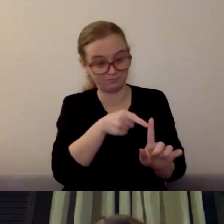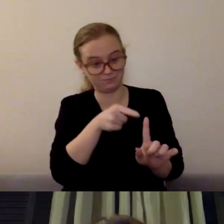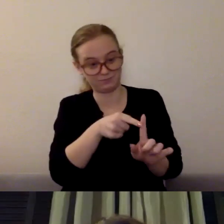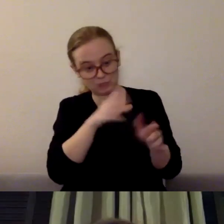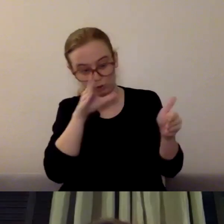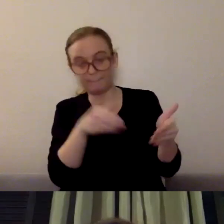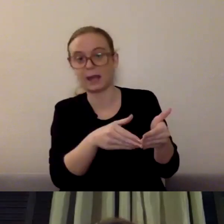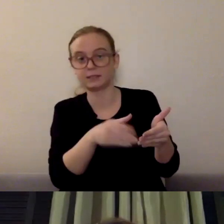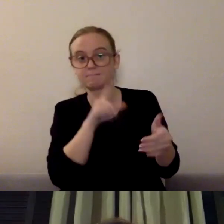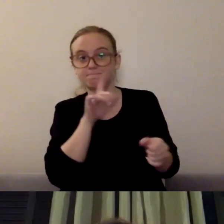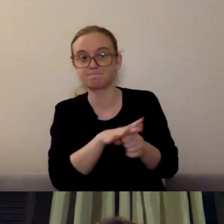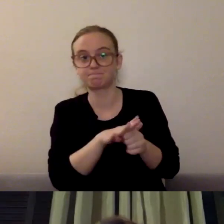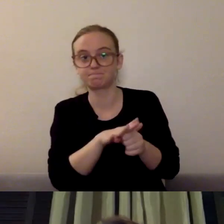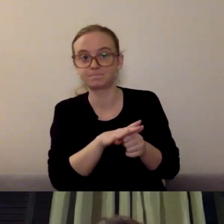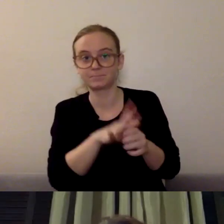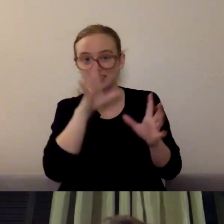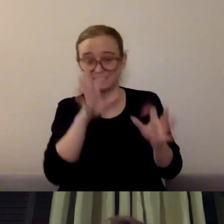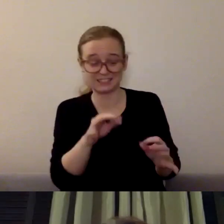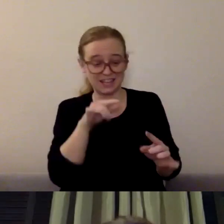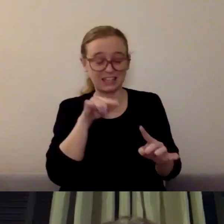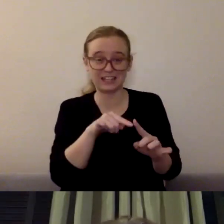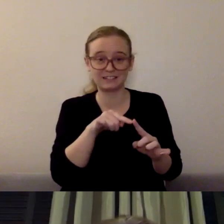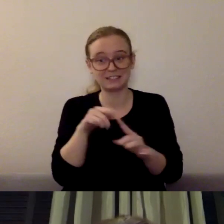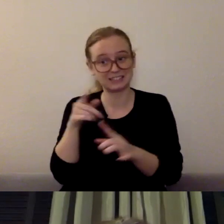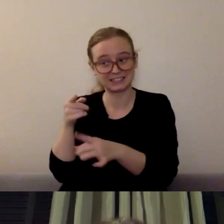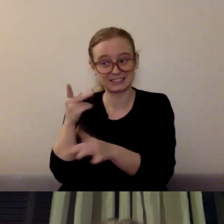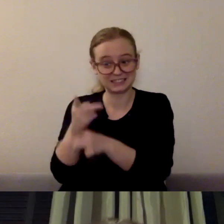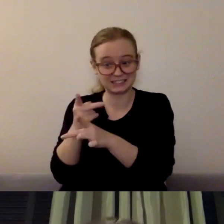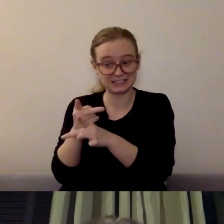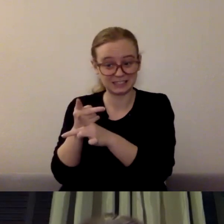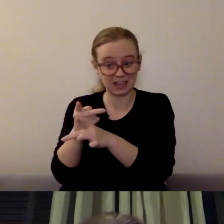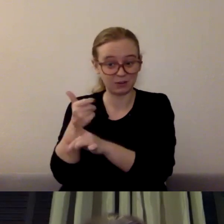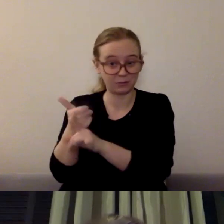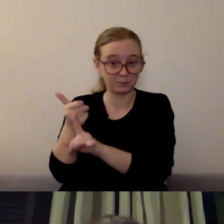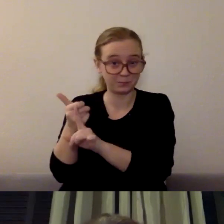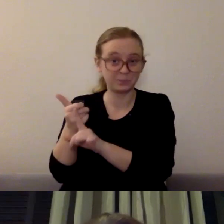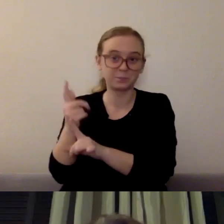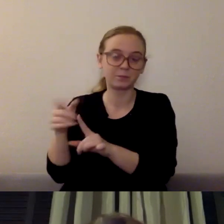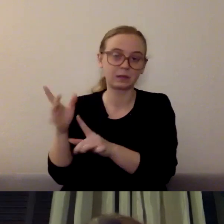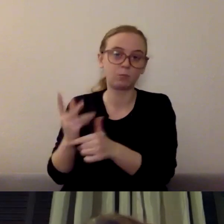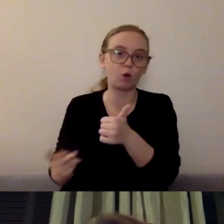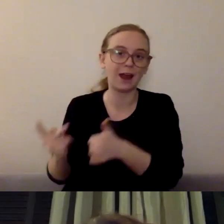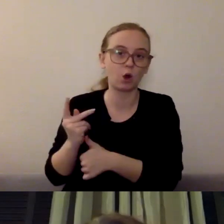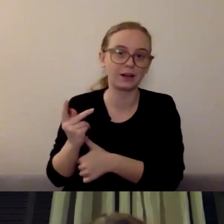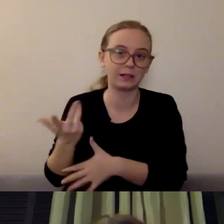But honestly, we're better parents, we're better partners, we're better community members when we're taking care of ourselves.